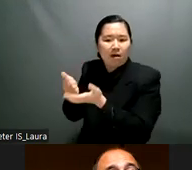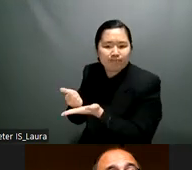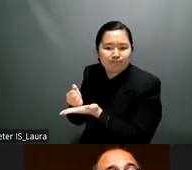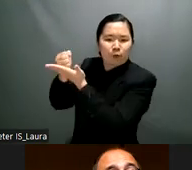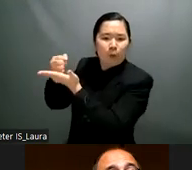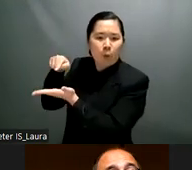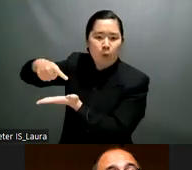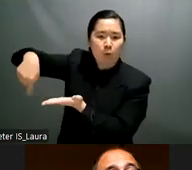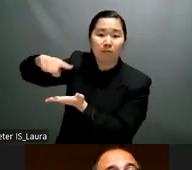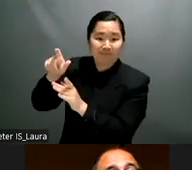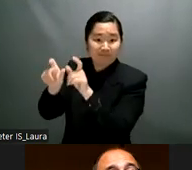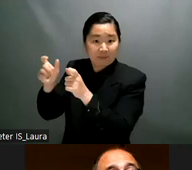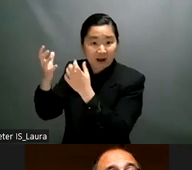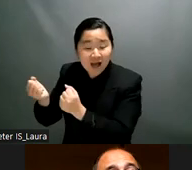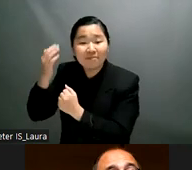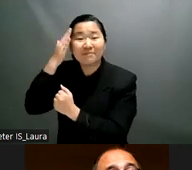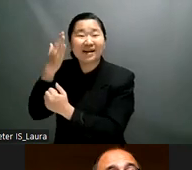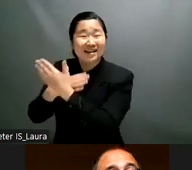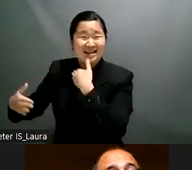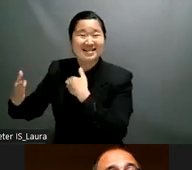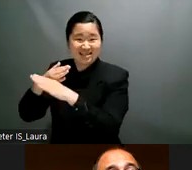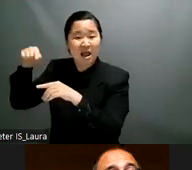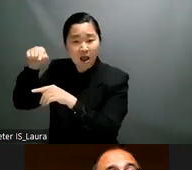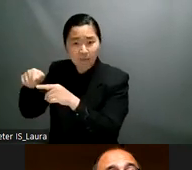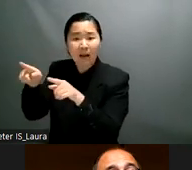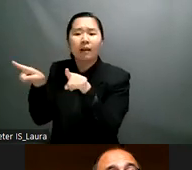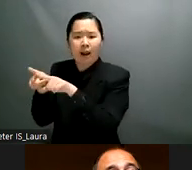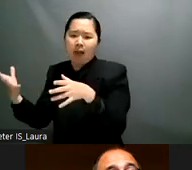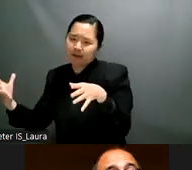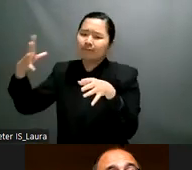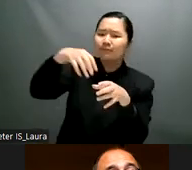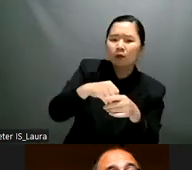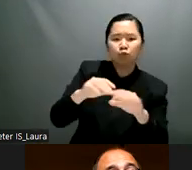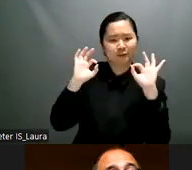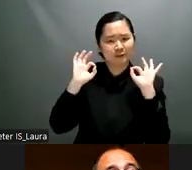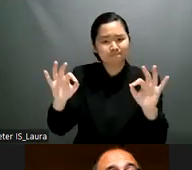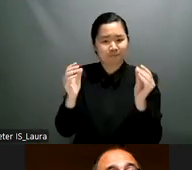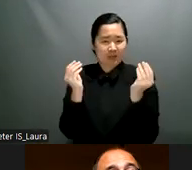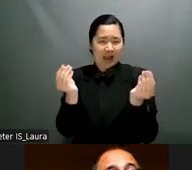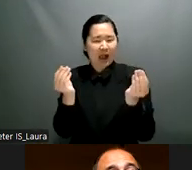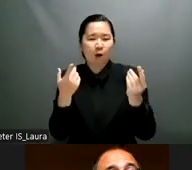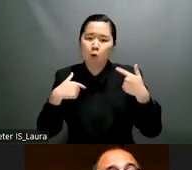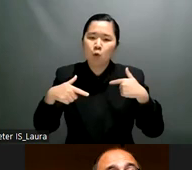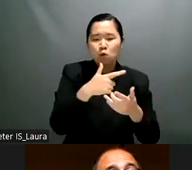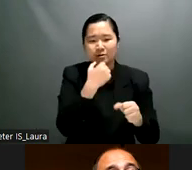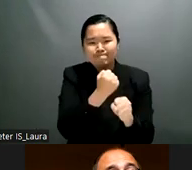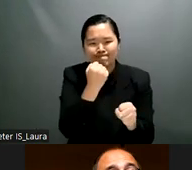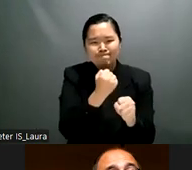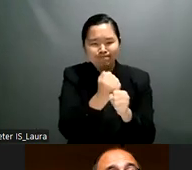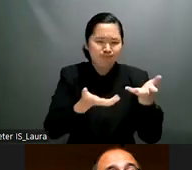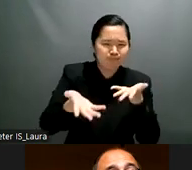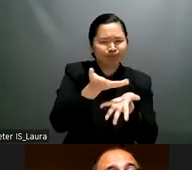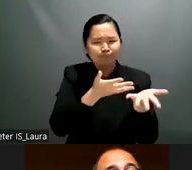the ministry of public housing um the ministry of employment et cetera et cetera so um